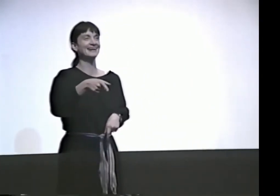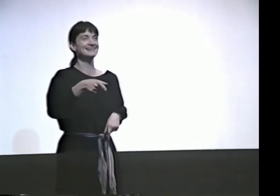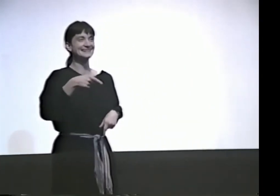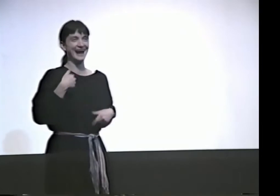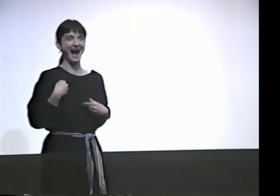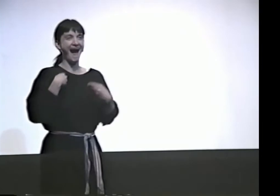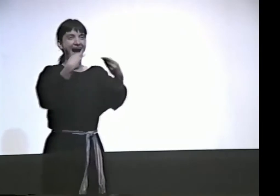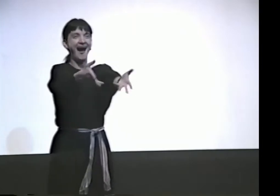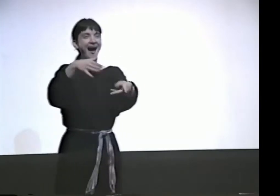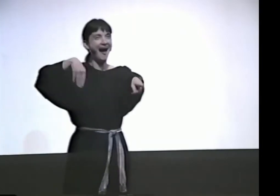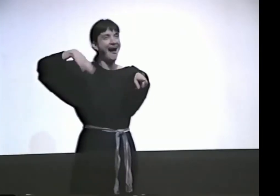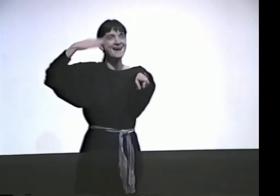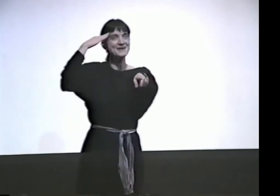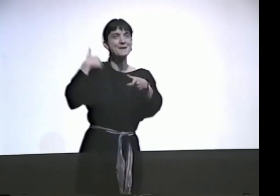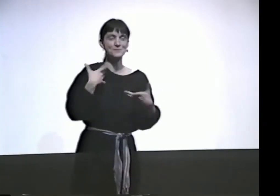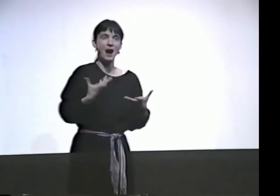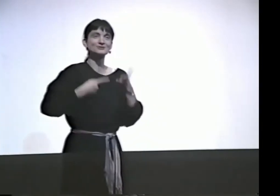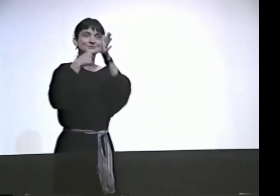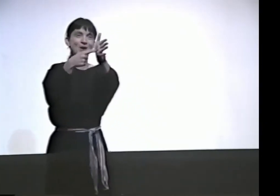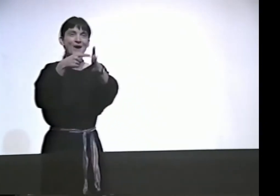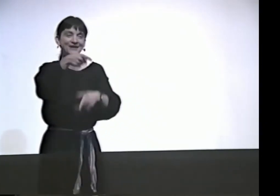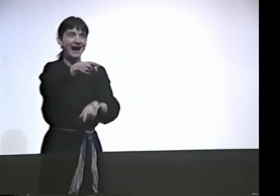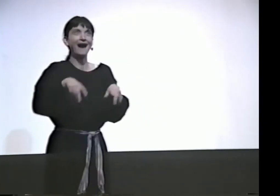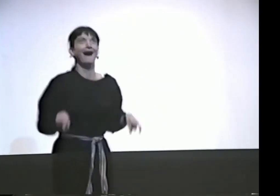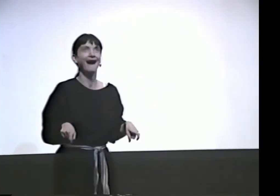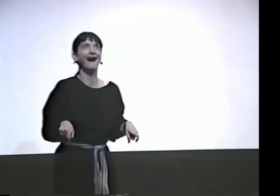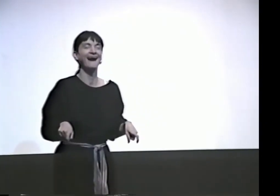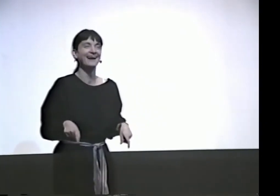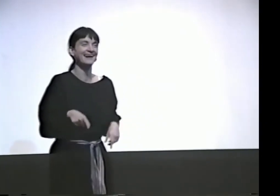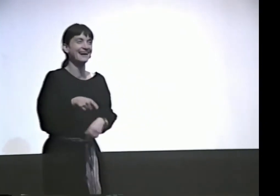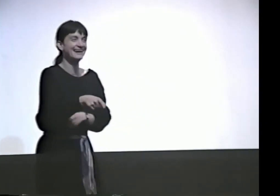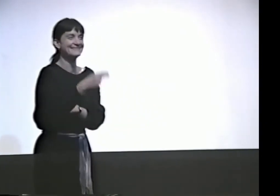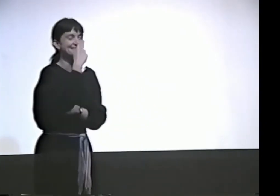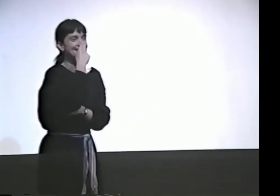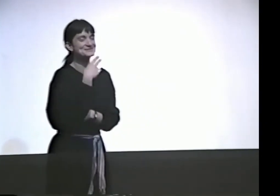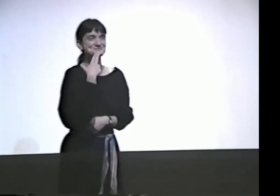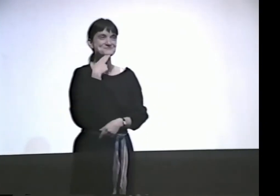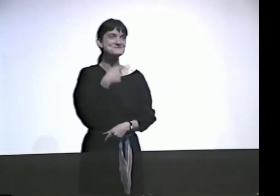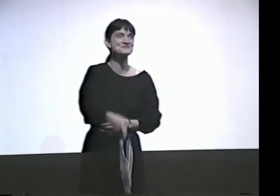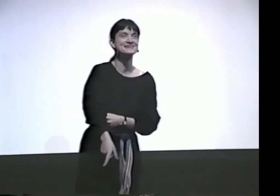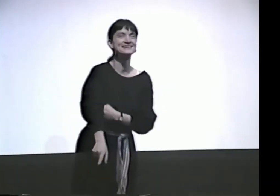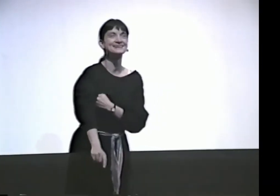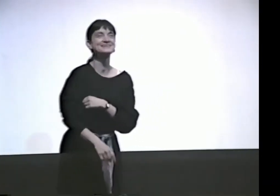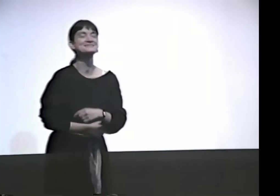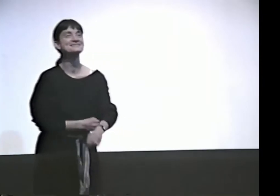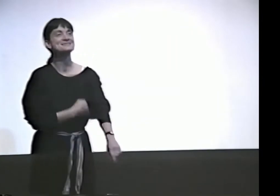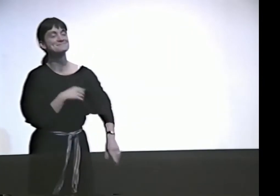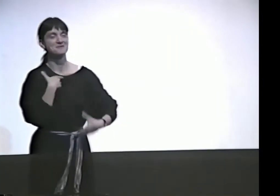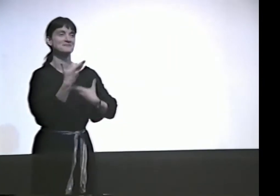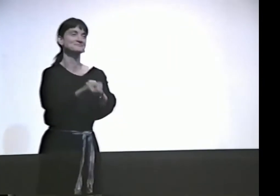I CAN SEE DONNA'S REACTION. I DIDN'T TELL HER I WAS GONNA DO THIS. FUNNY, CUTE, SITTING THERE,